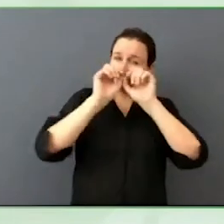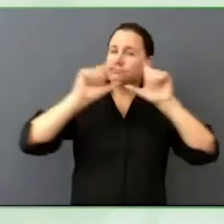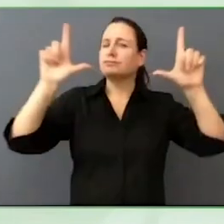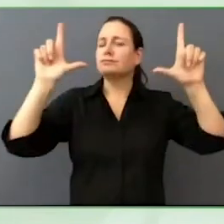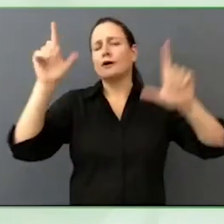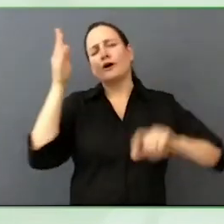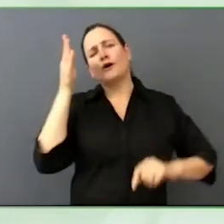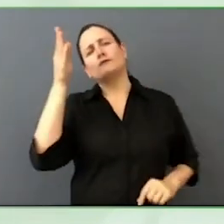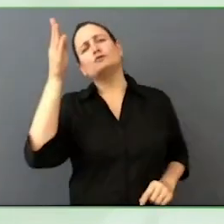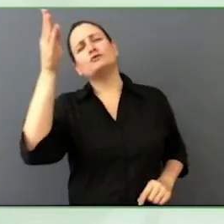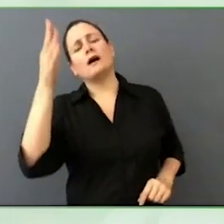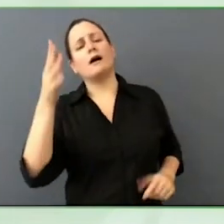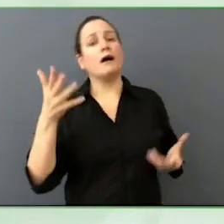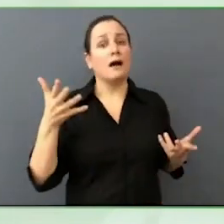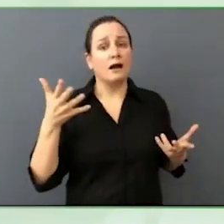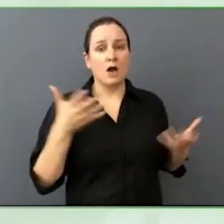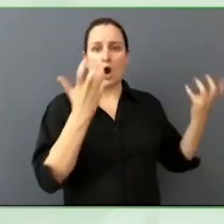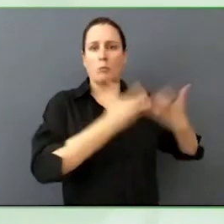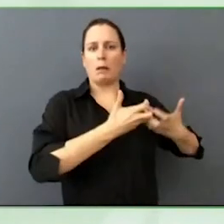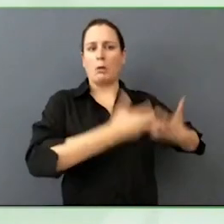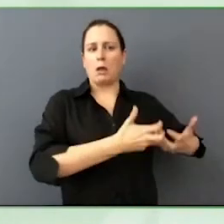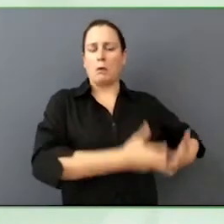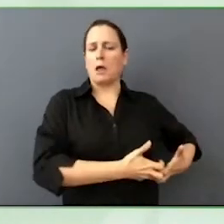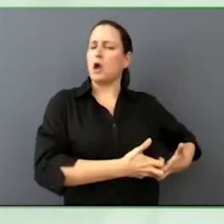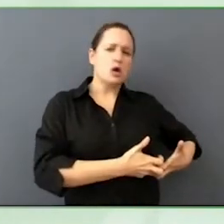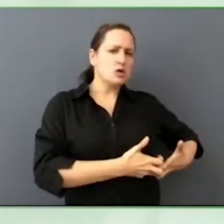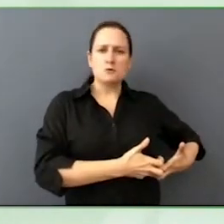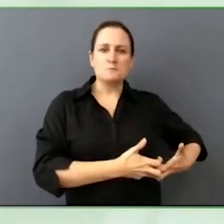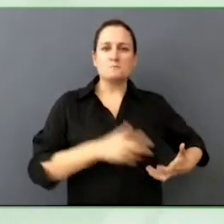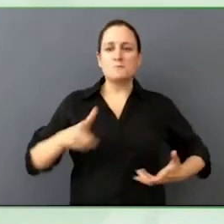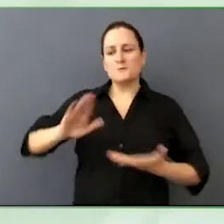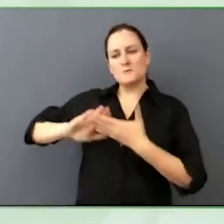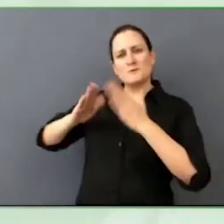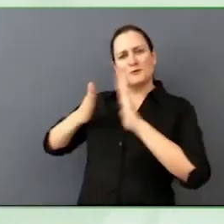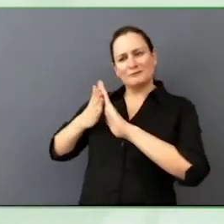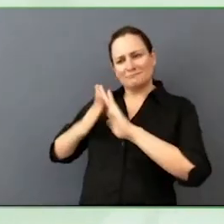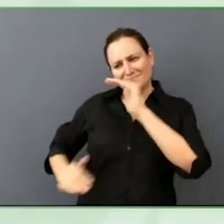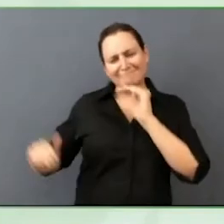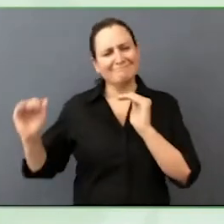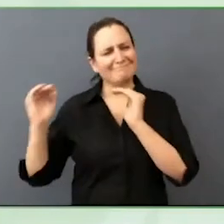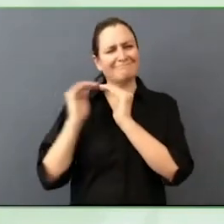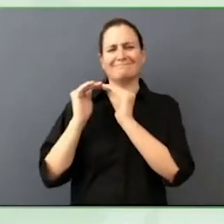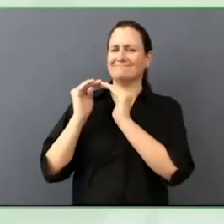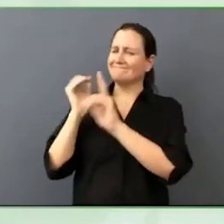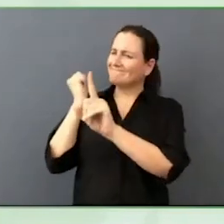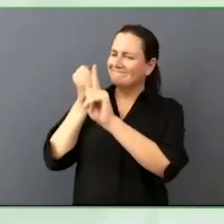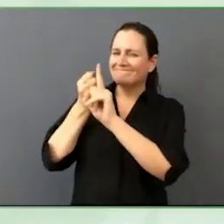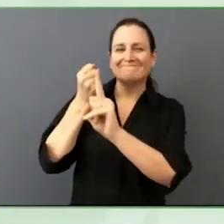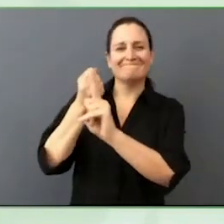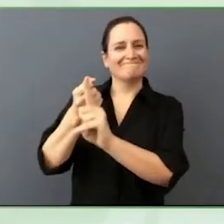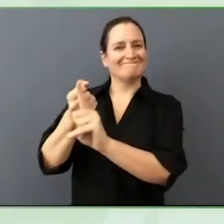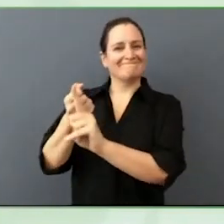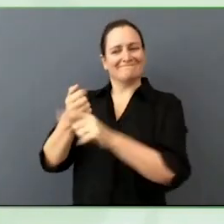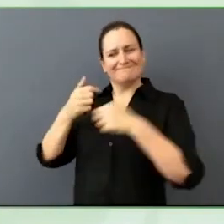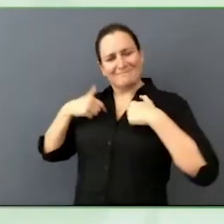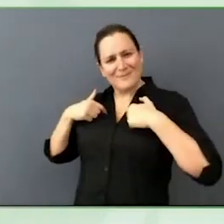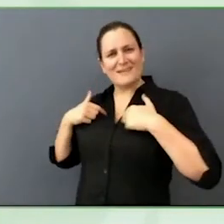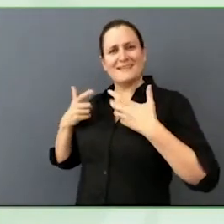Which is something we had beautifully done at Cisco Systems by publishing our social justice, actions and beliefs.